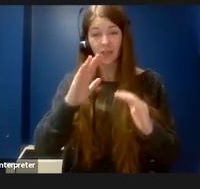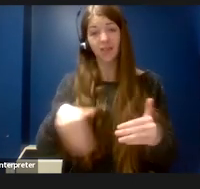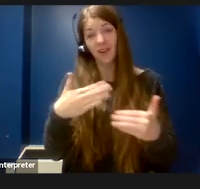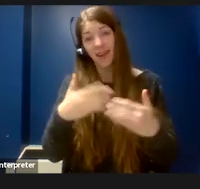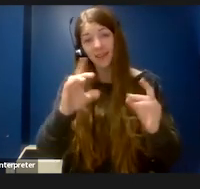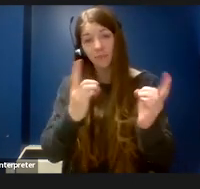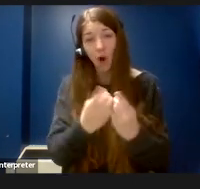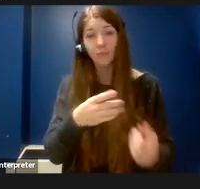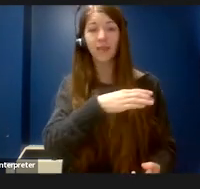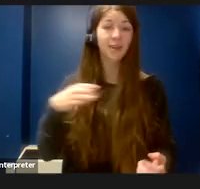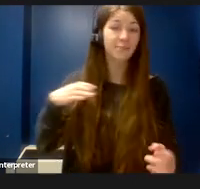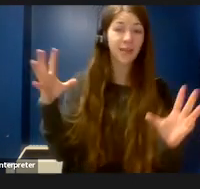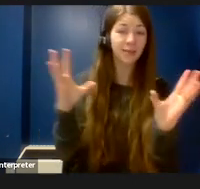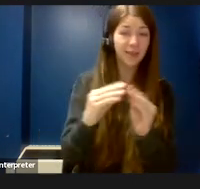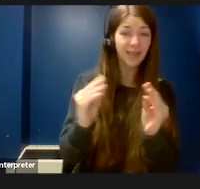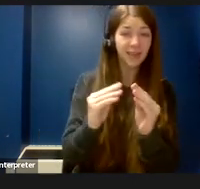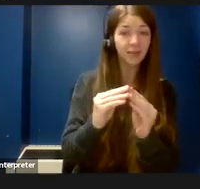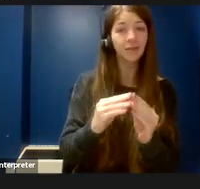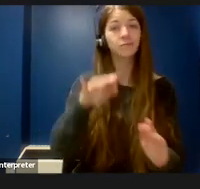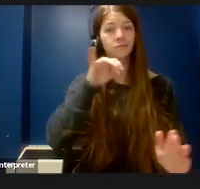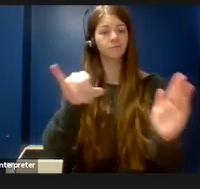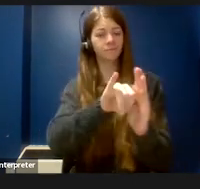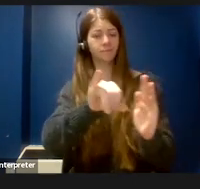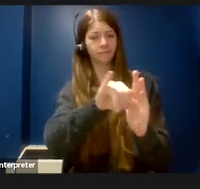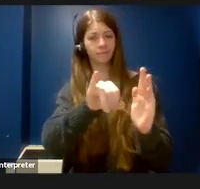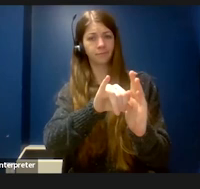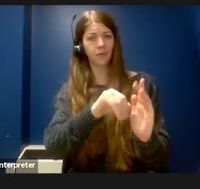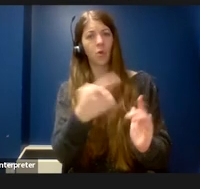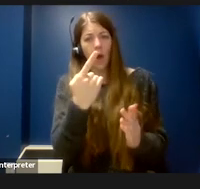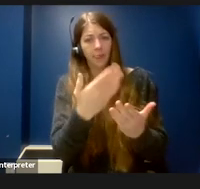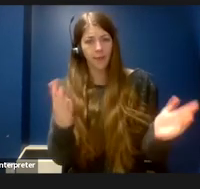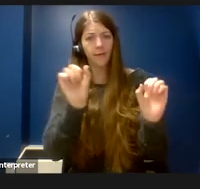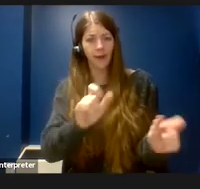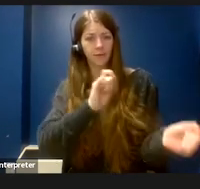Identify at least one thing that you can change to make the spaces